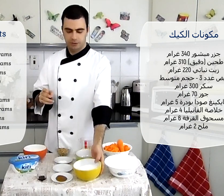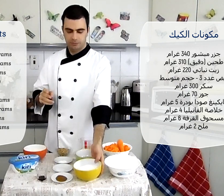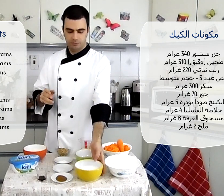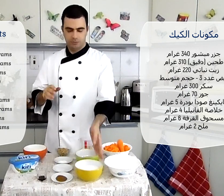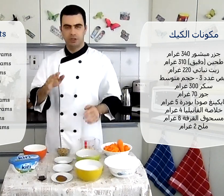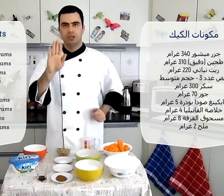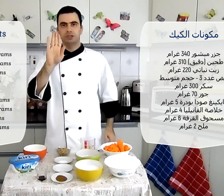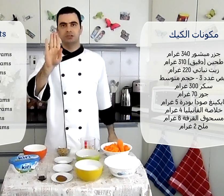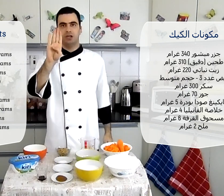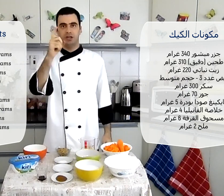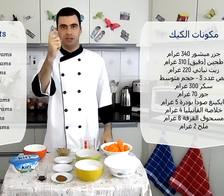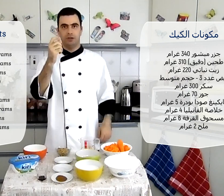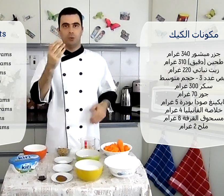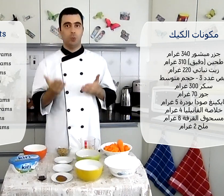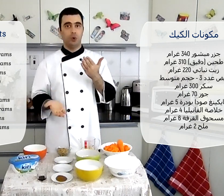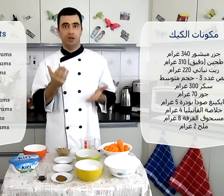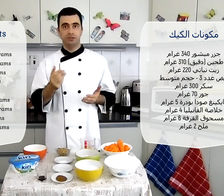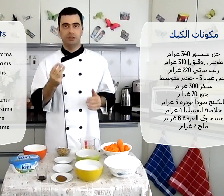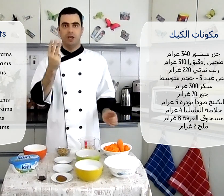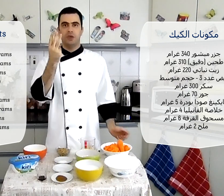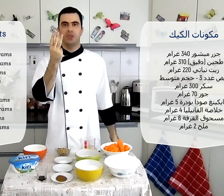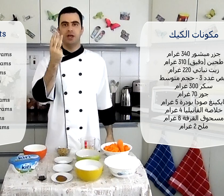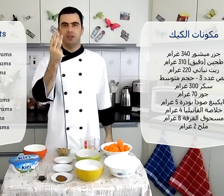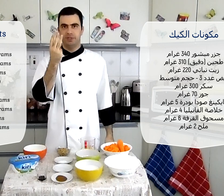White sugar سكر أبيض